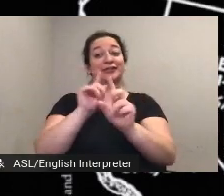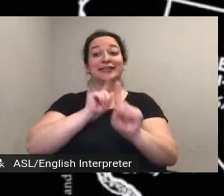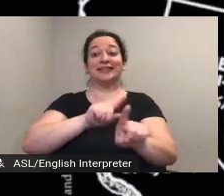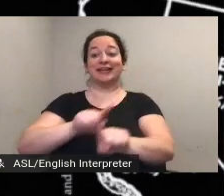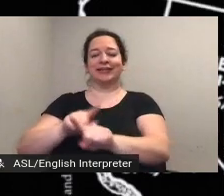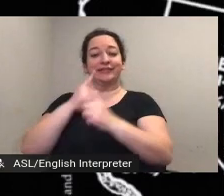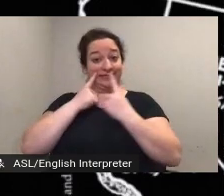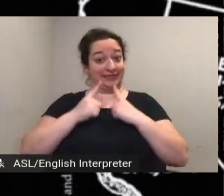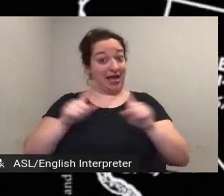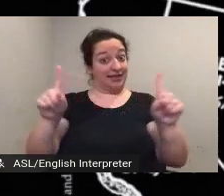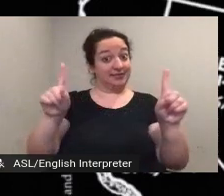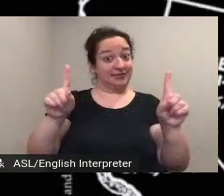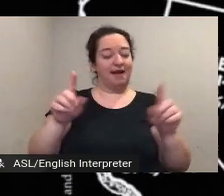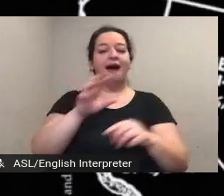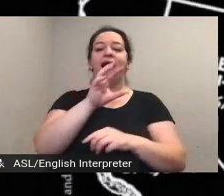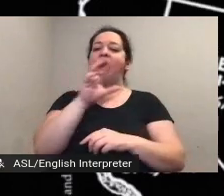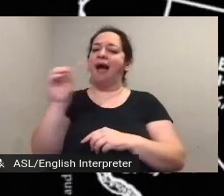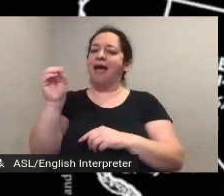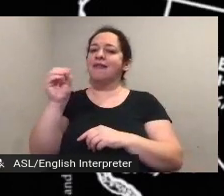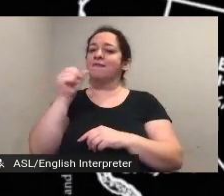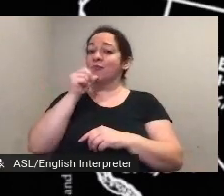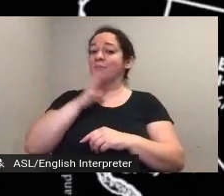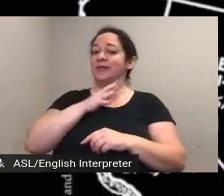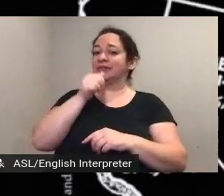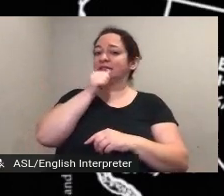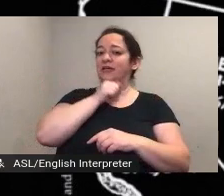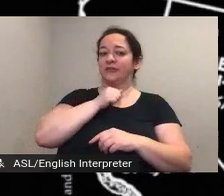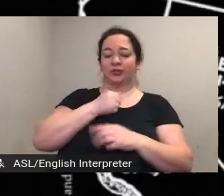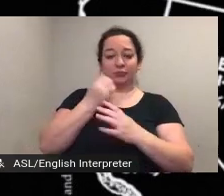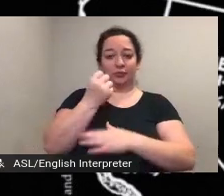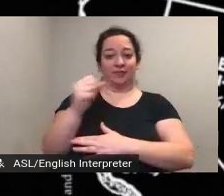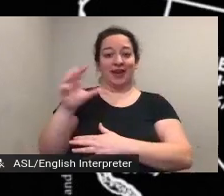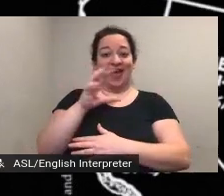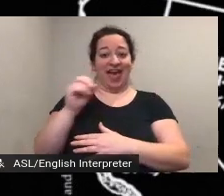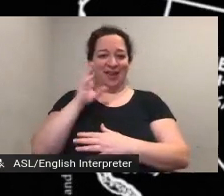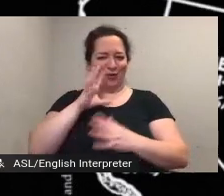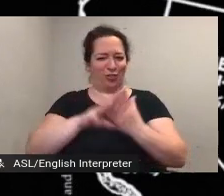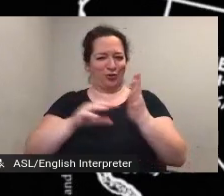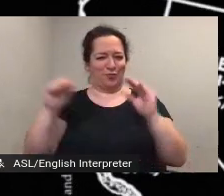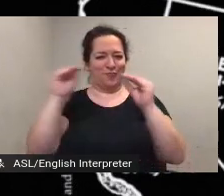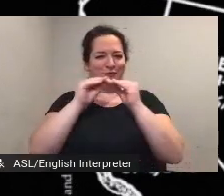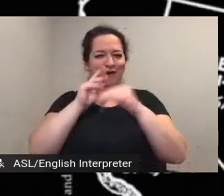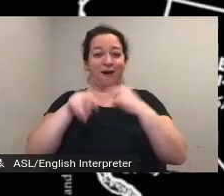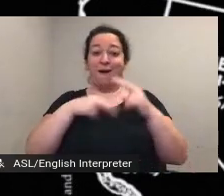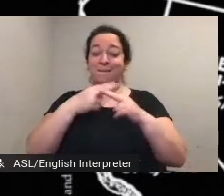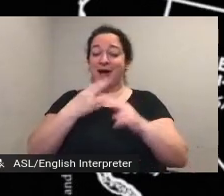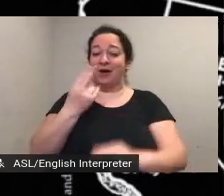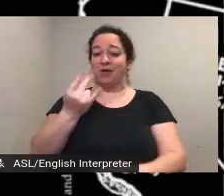movement and learn even more about howland the scanned letters give us a glimpse into howland